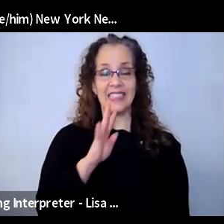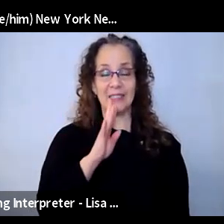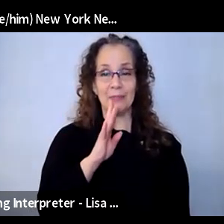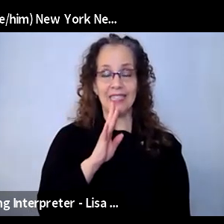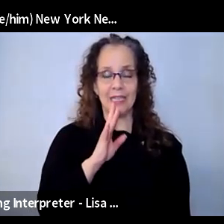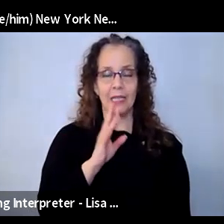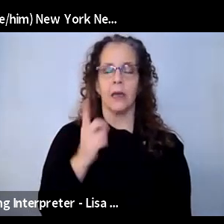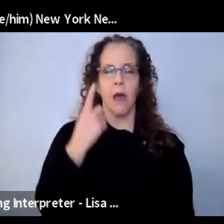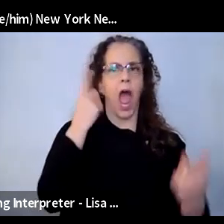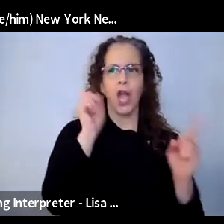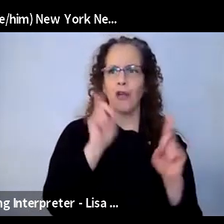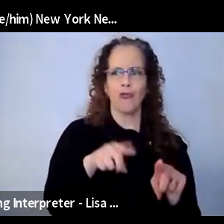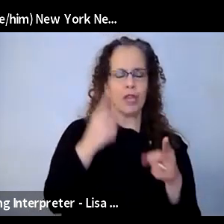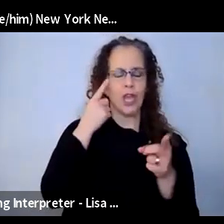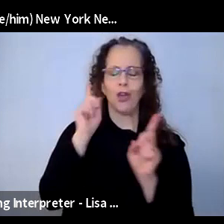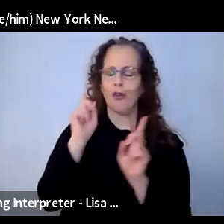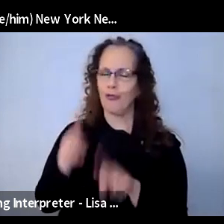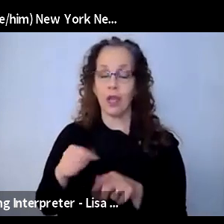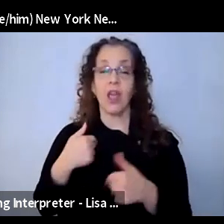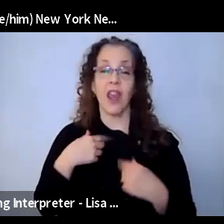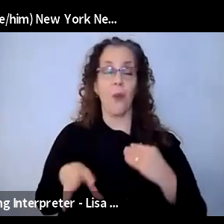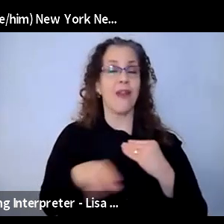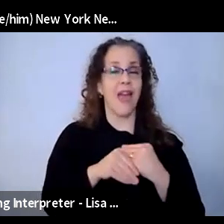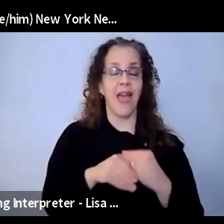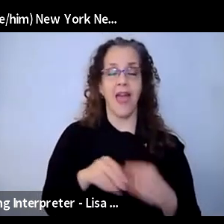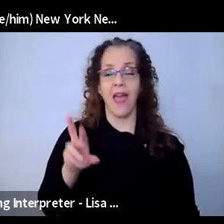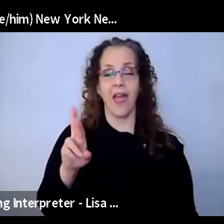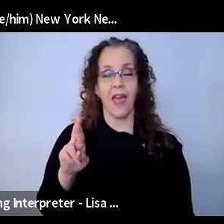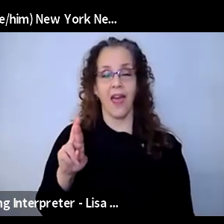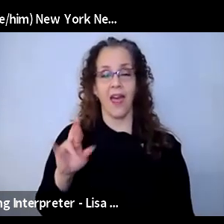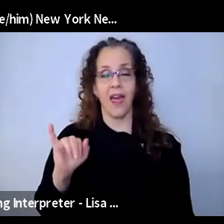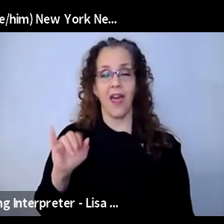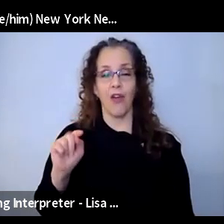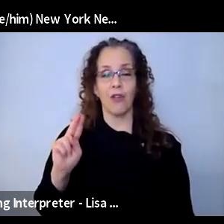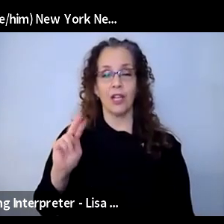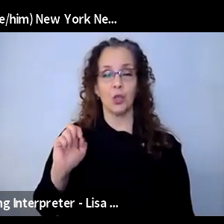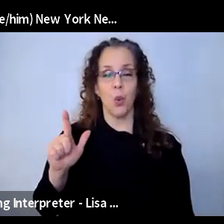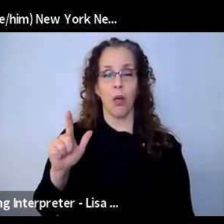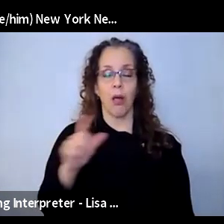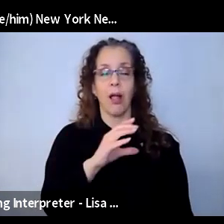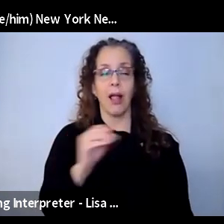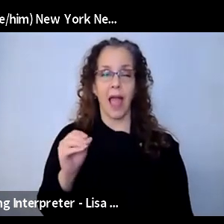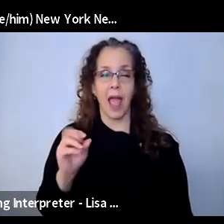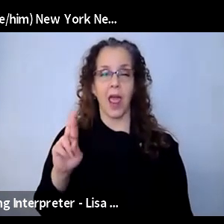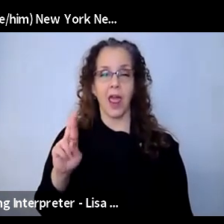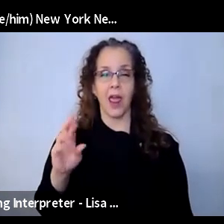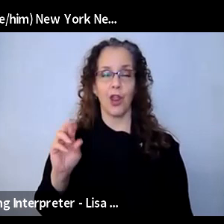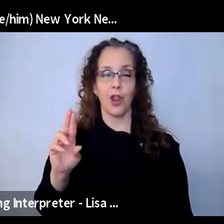And I would add on to this idea of routines and rituals, how the class starts and how the class ends and thinking about